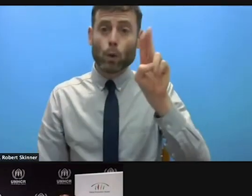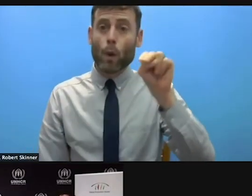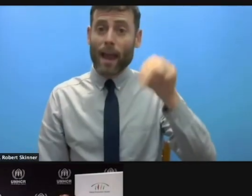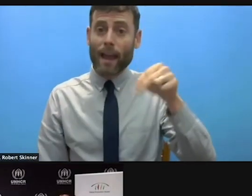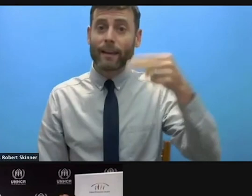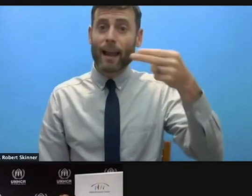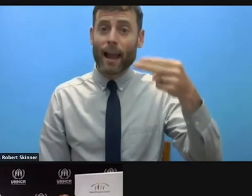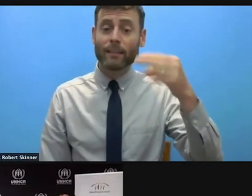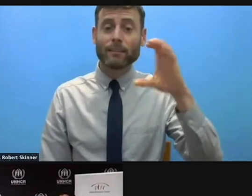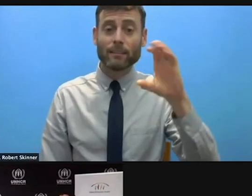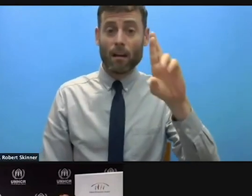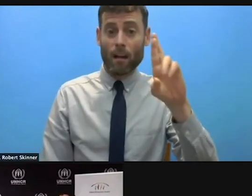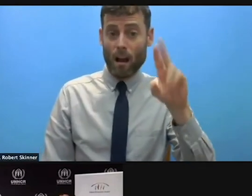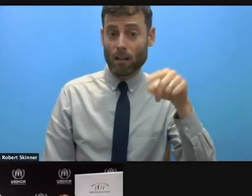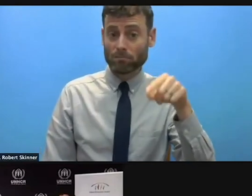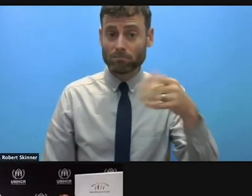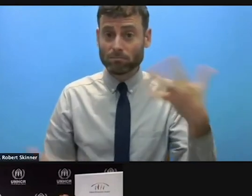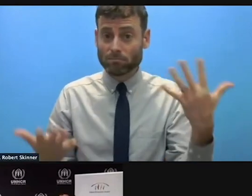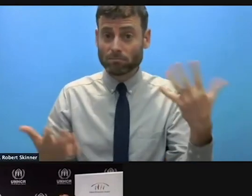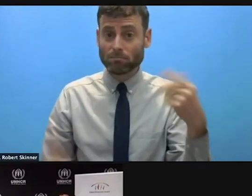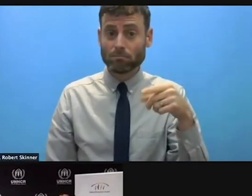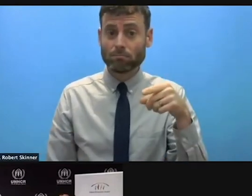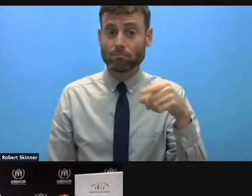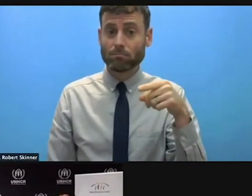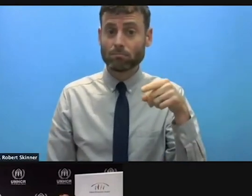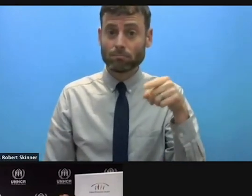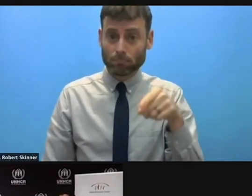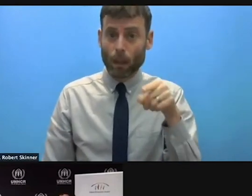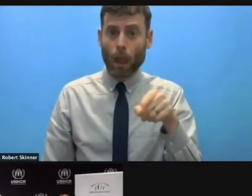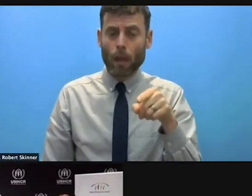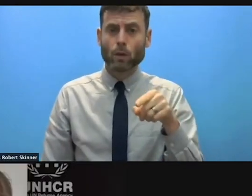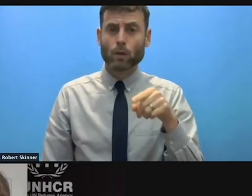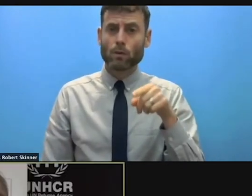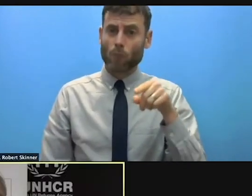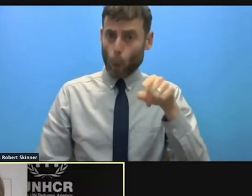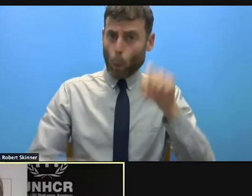principles recommitted to protection? >> GILLIAN TRIGGS: I think that would